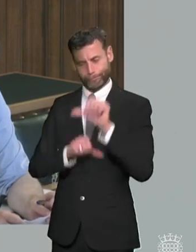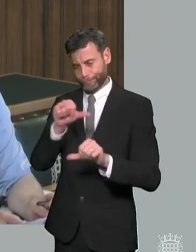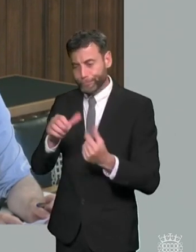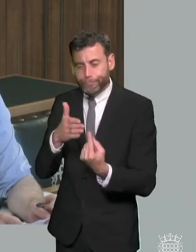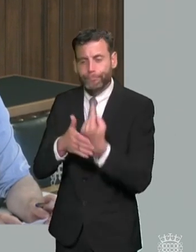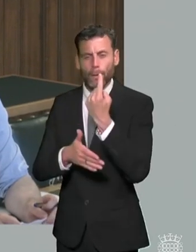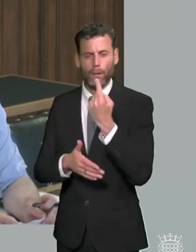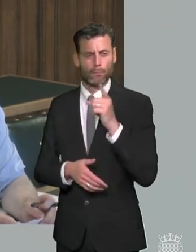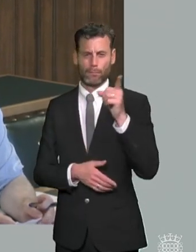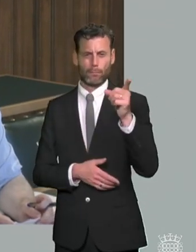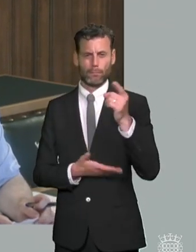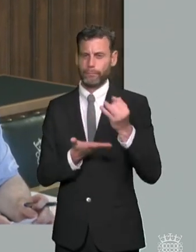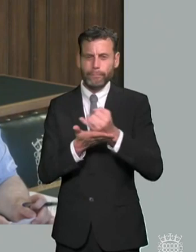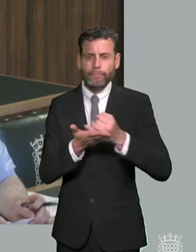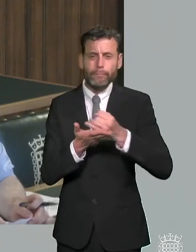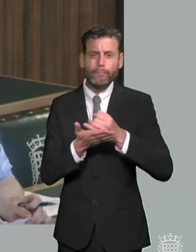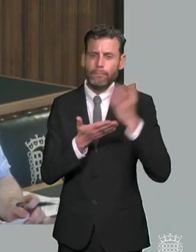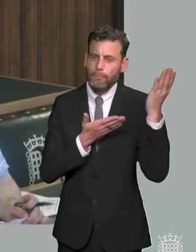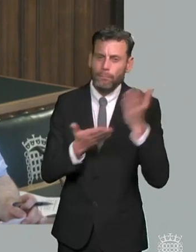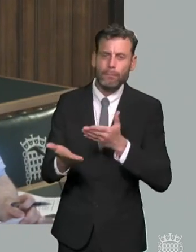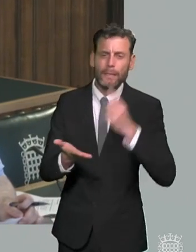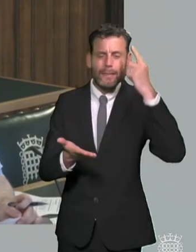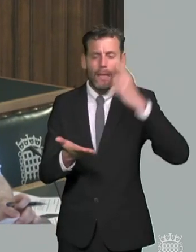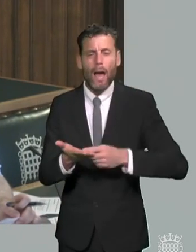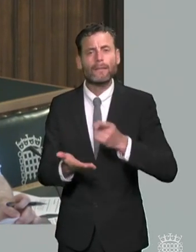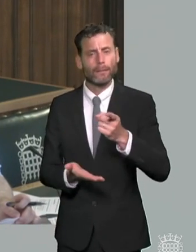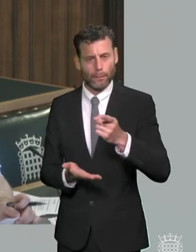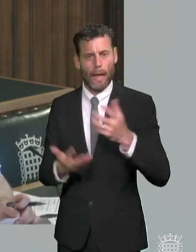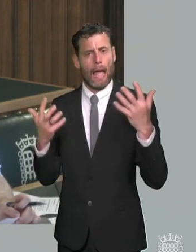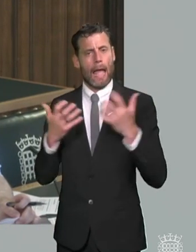appropriate organizations and individuals to account i'm just wondering what that would look